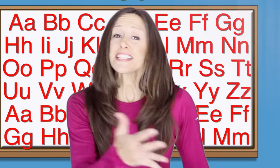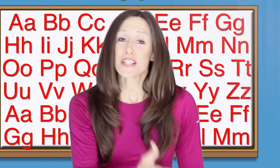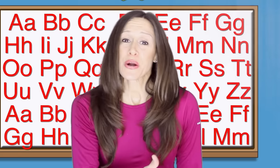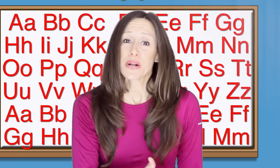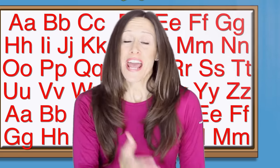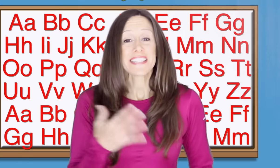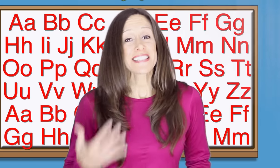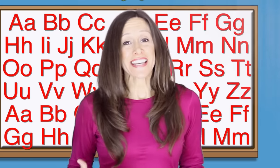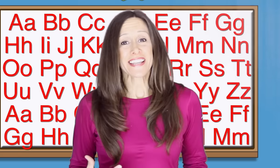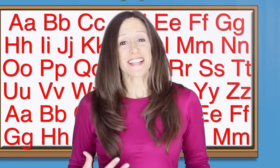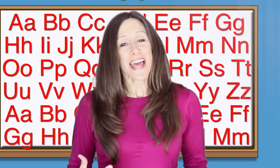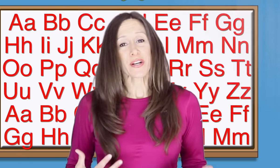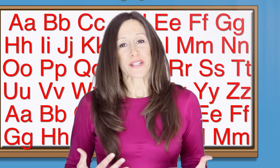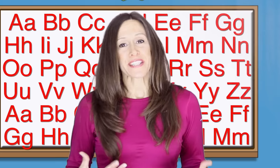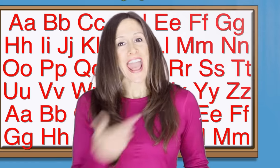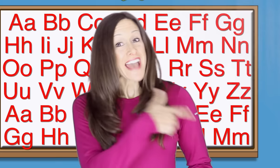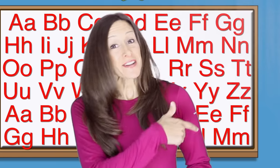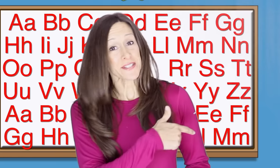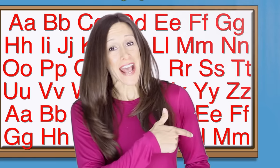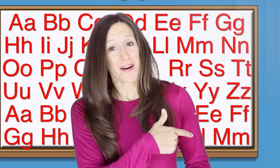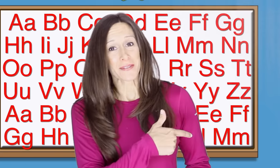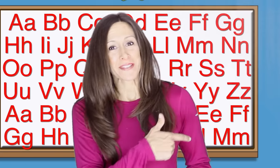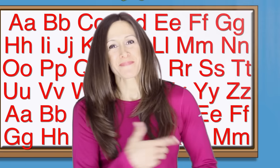Let's learn and sing the letters and their sounds.